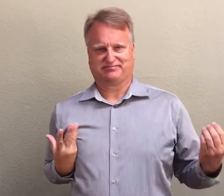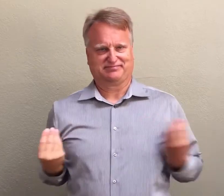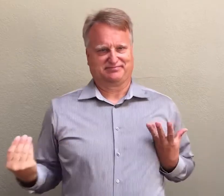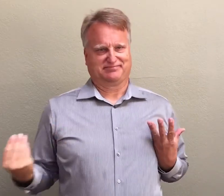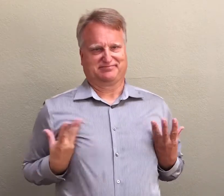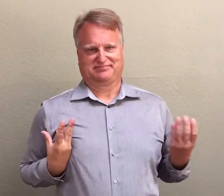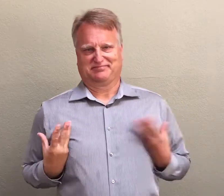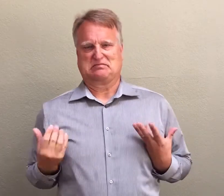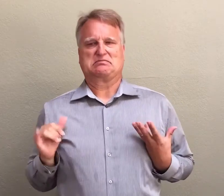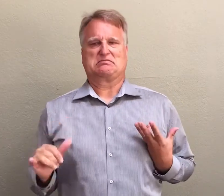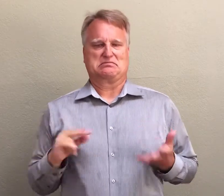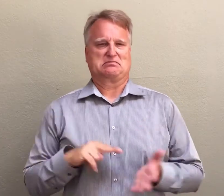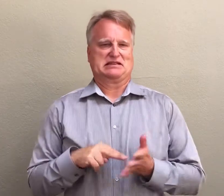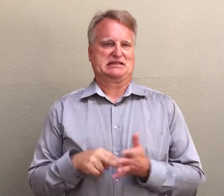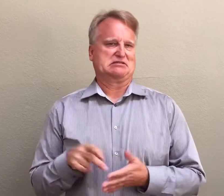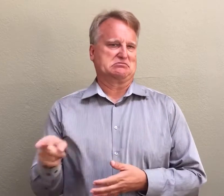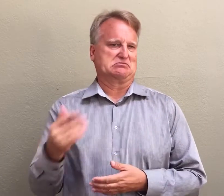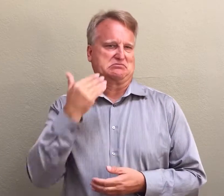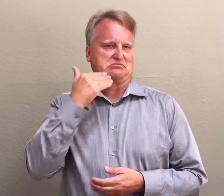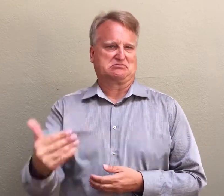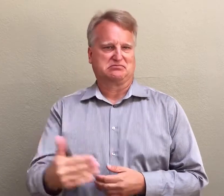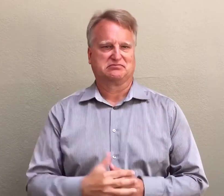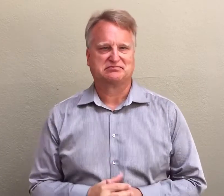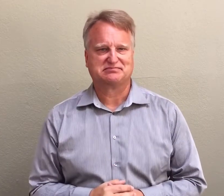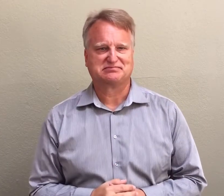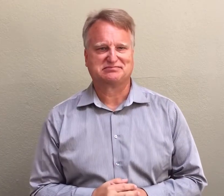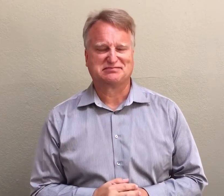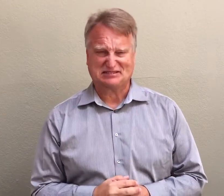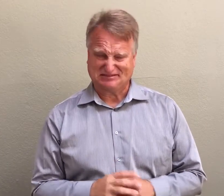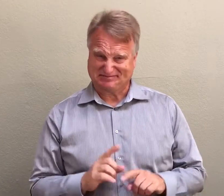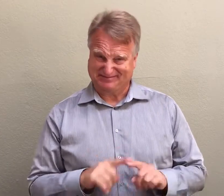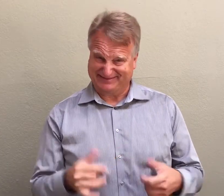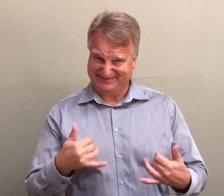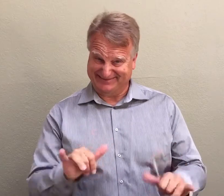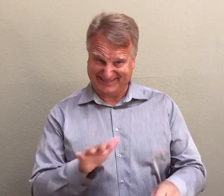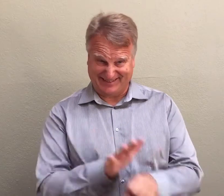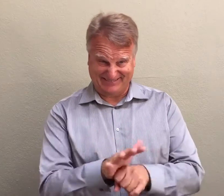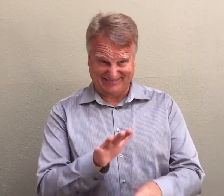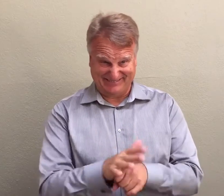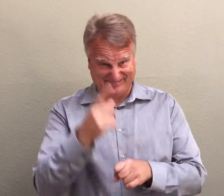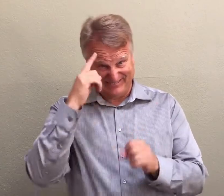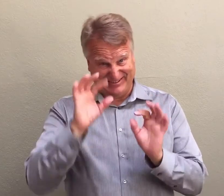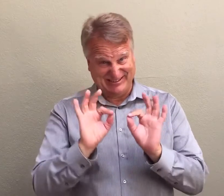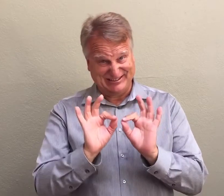Such information or clues from others inform the Deaf person of the historic quality of the work or service. But the question remains: